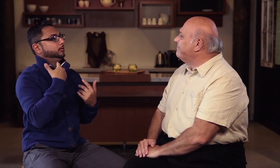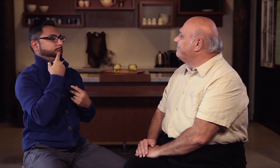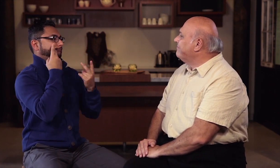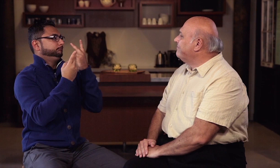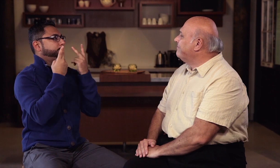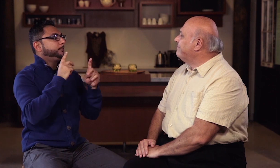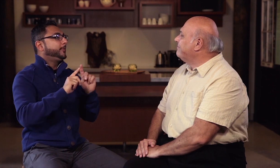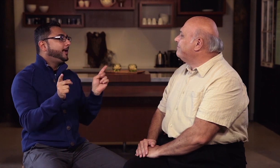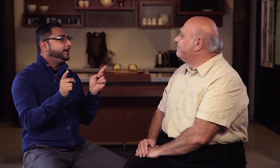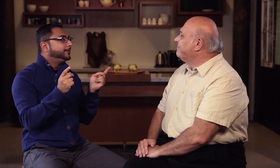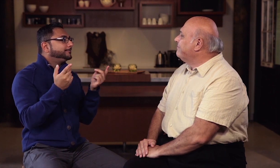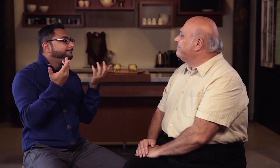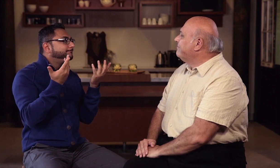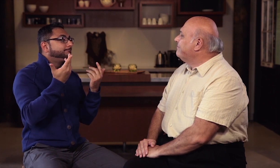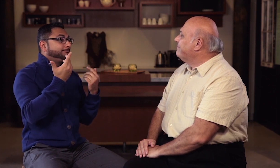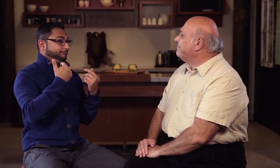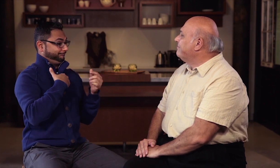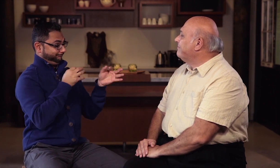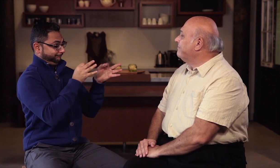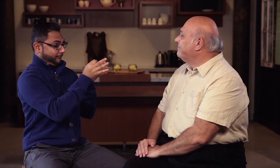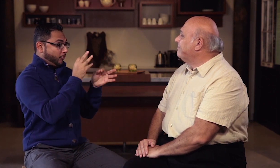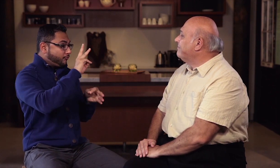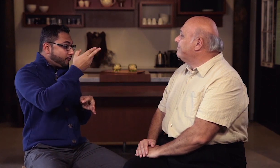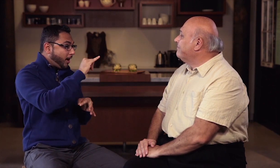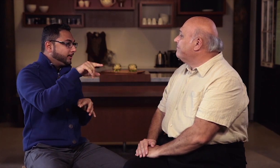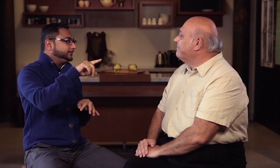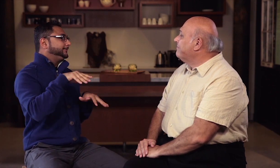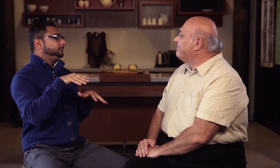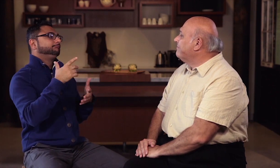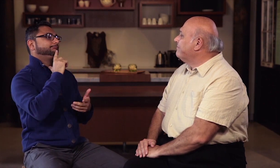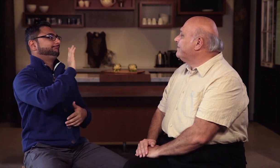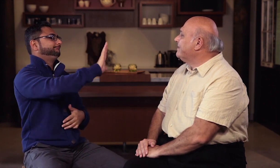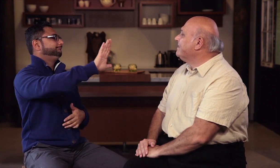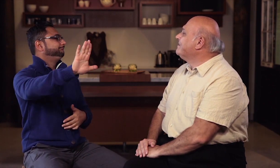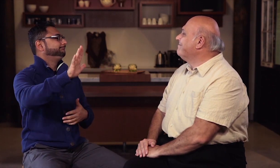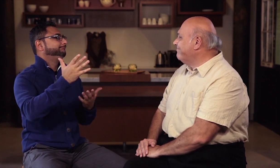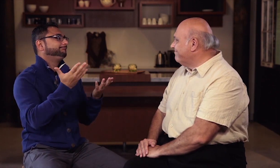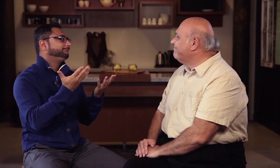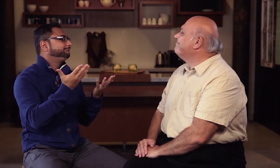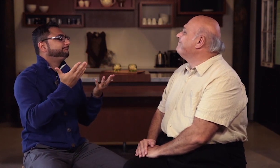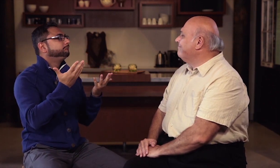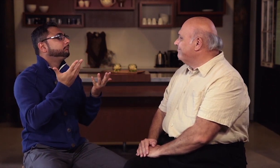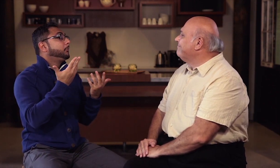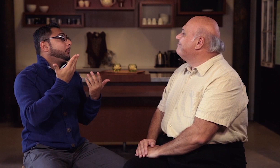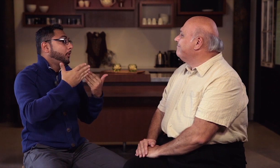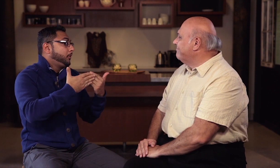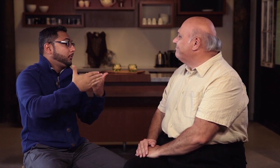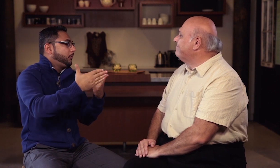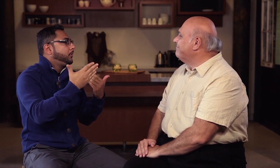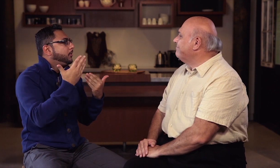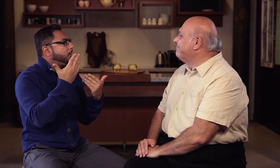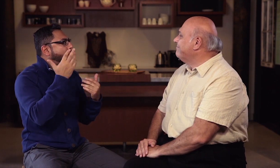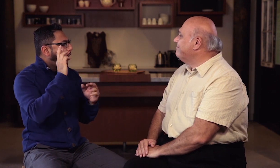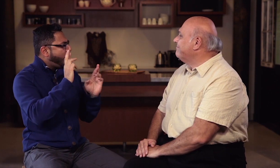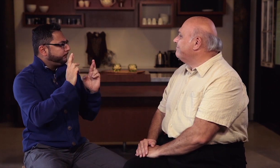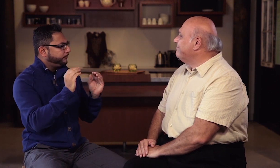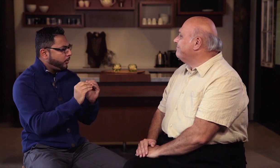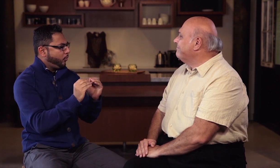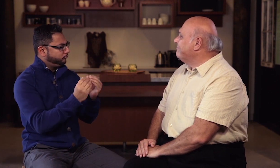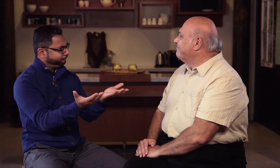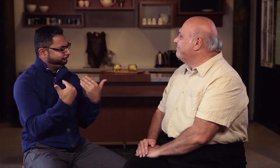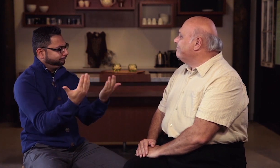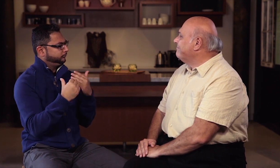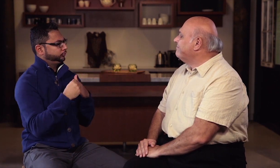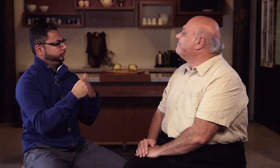large capacity. I have observed but cannot explain why, but I would hope more Deaf people